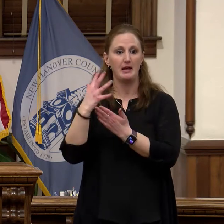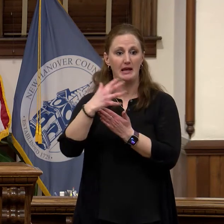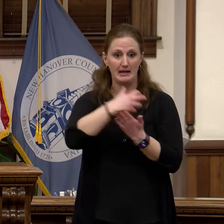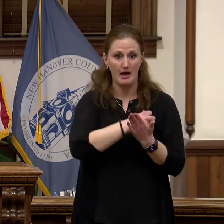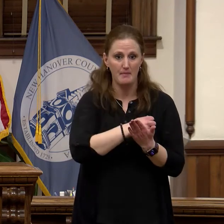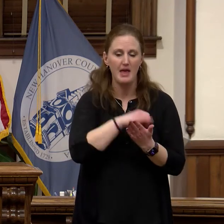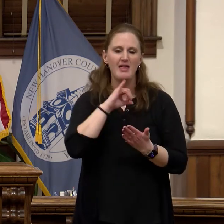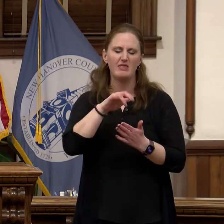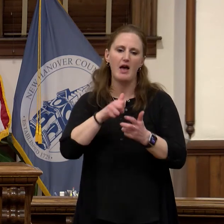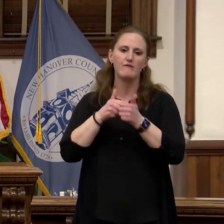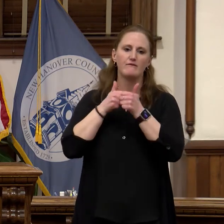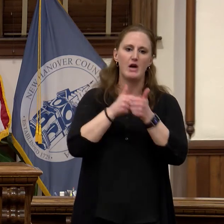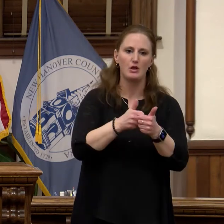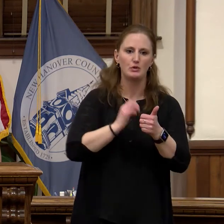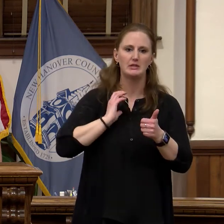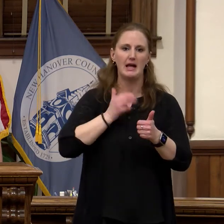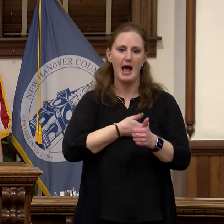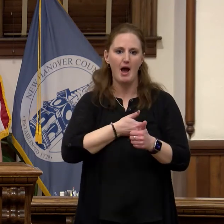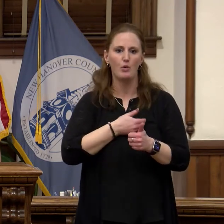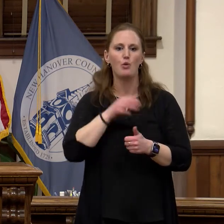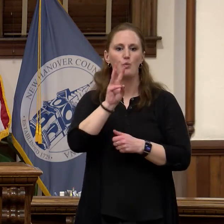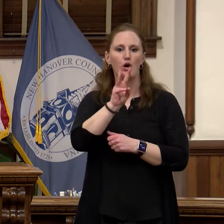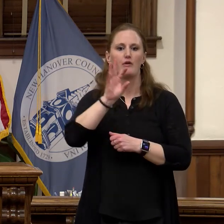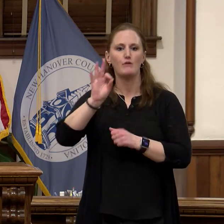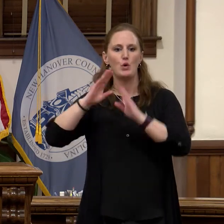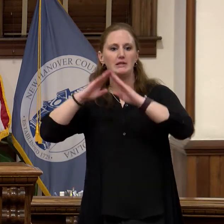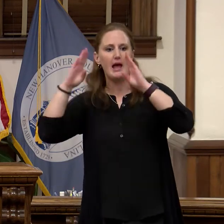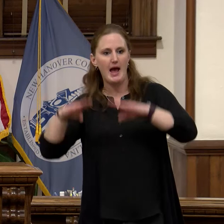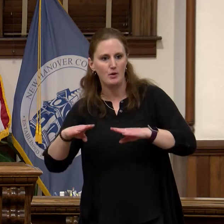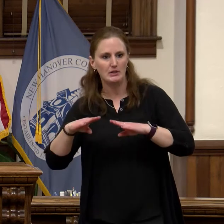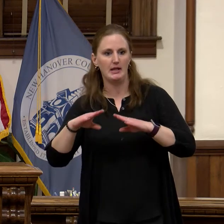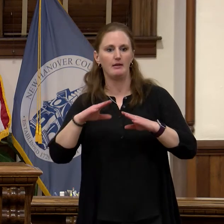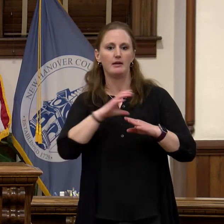workforce Housing Committee. Over half of the renters in New Hanover